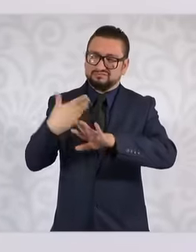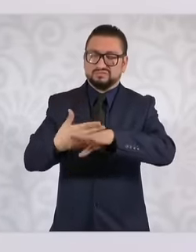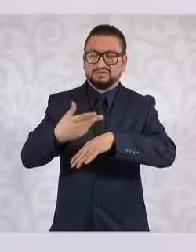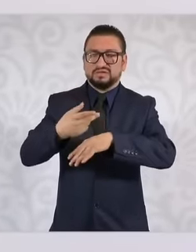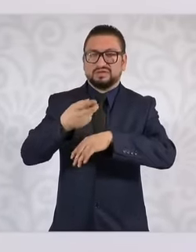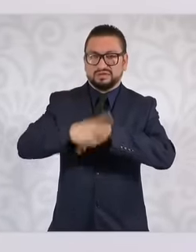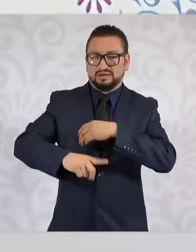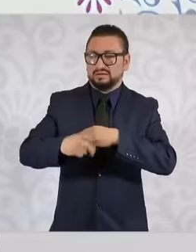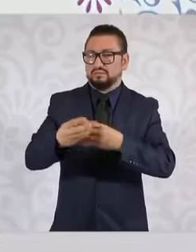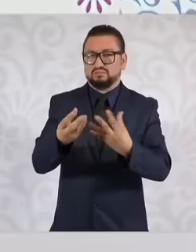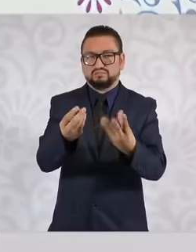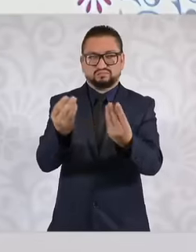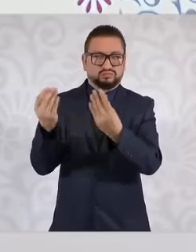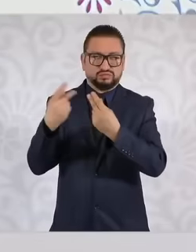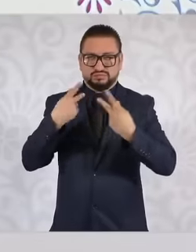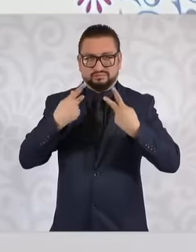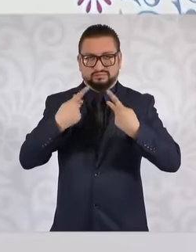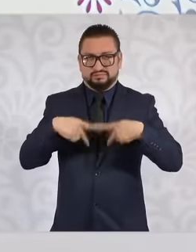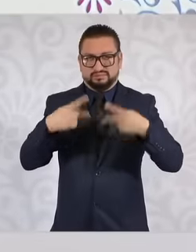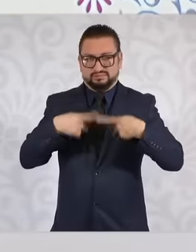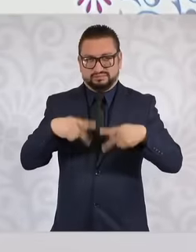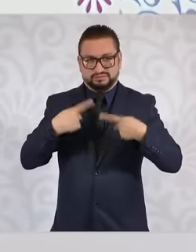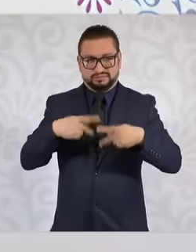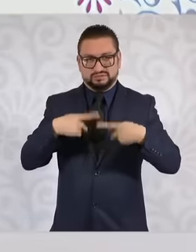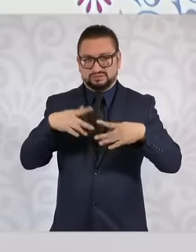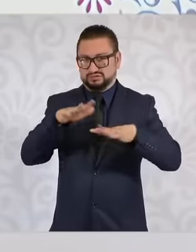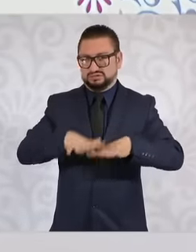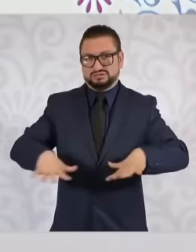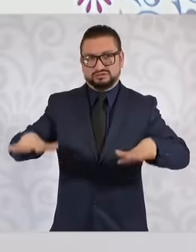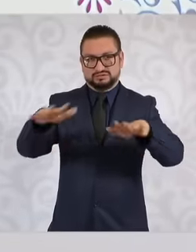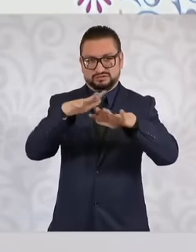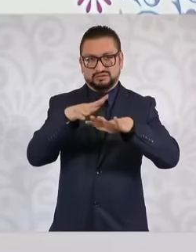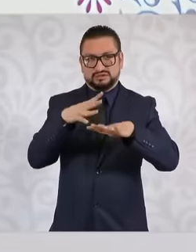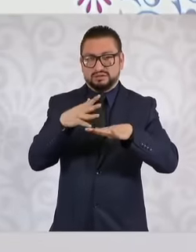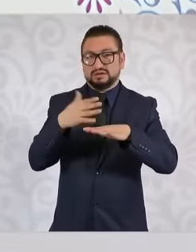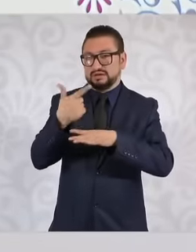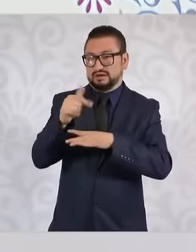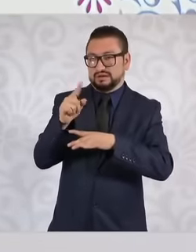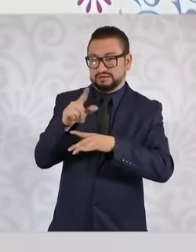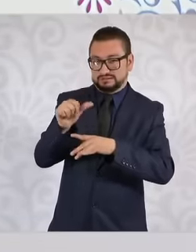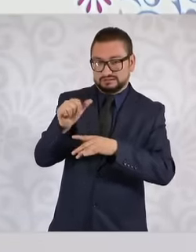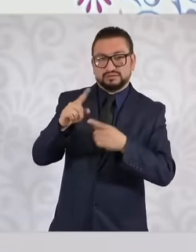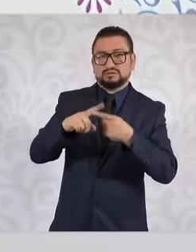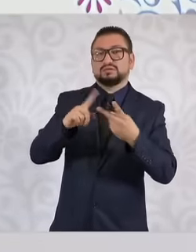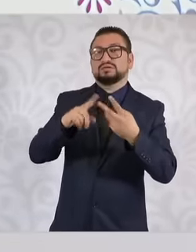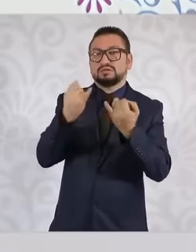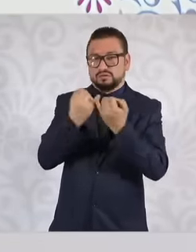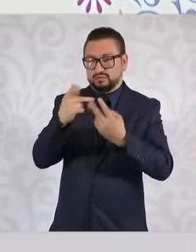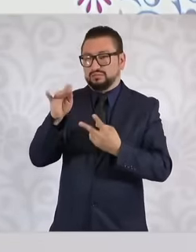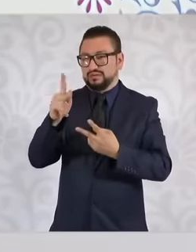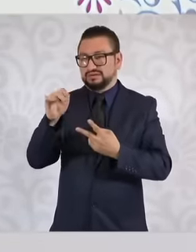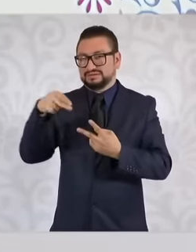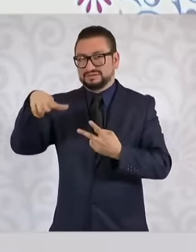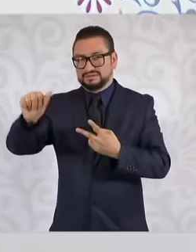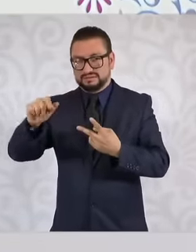thousands of civilians in no and no longer only in gaza in Palestine as a whole and now it is